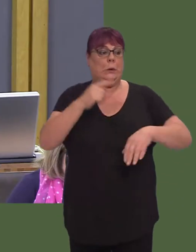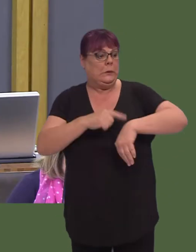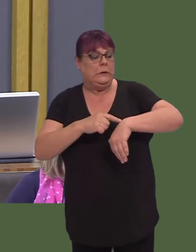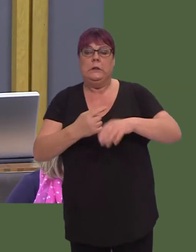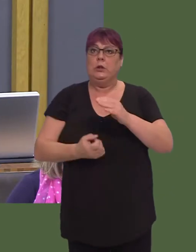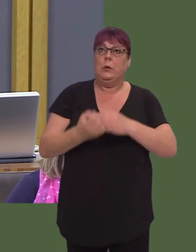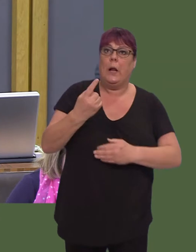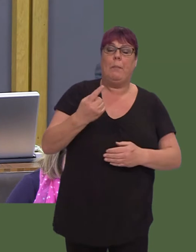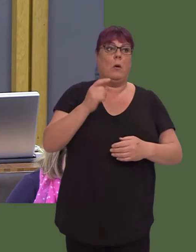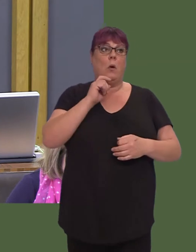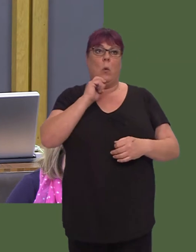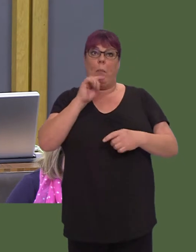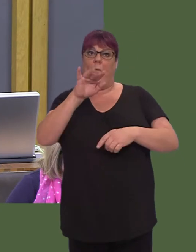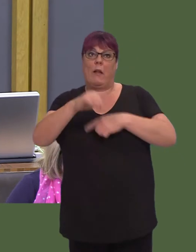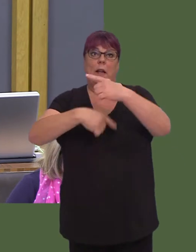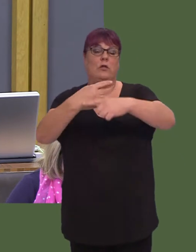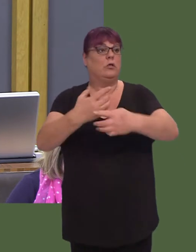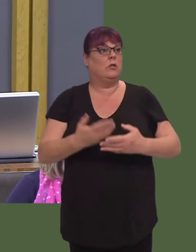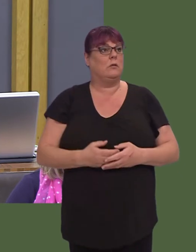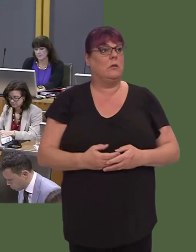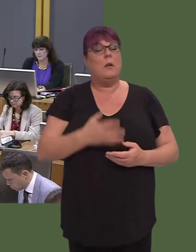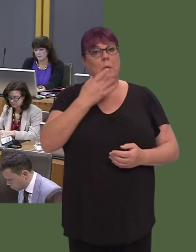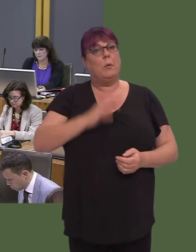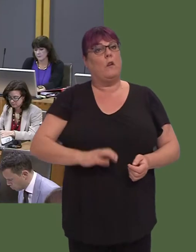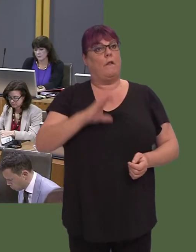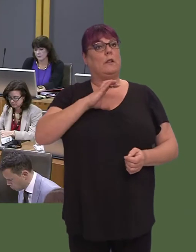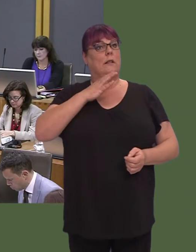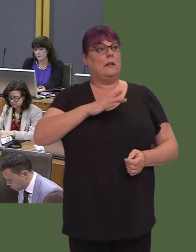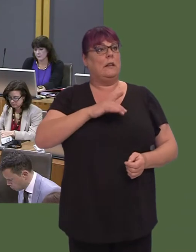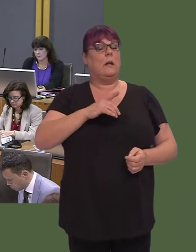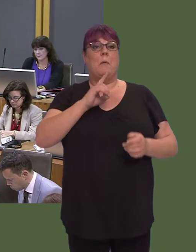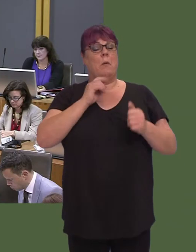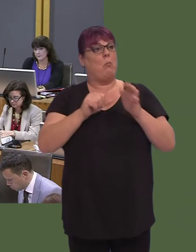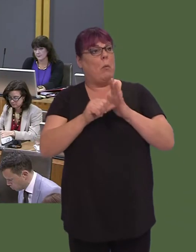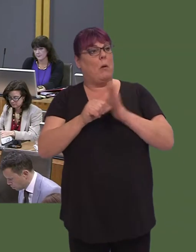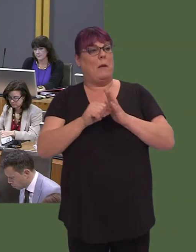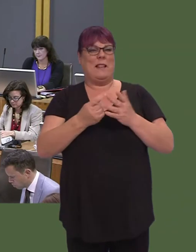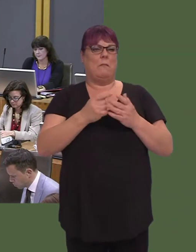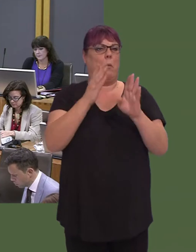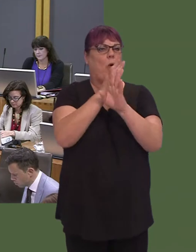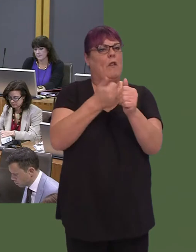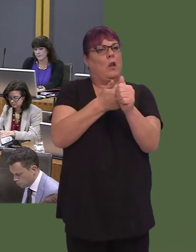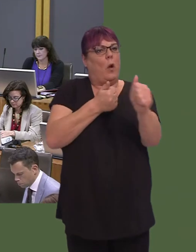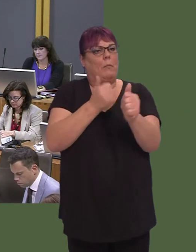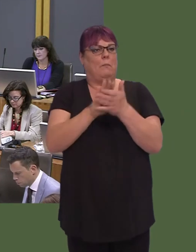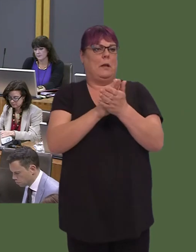It's absolutely crucial, because in most parts of Wales we have what's, in effect, a private monopoly. There is no real competition along most routes.